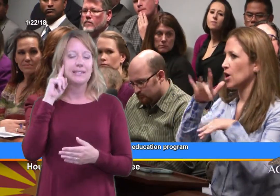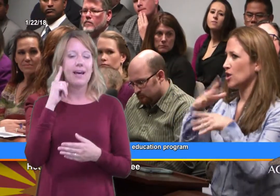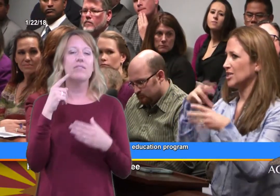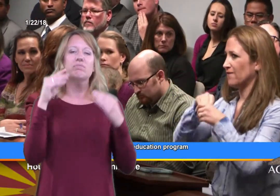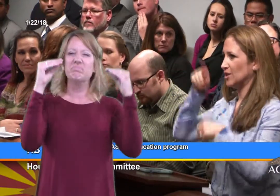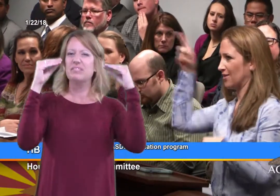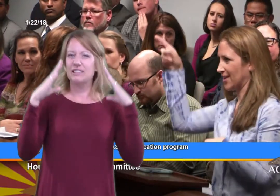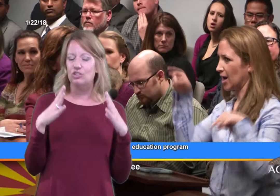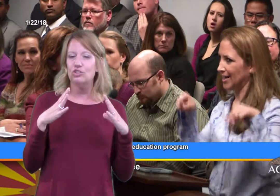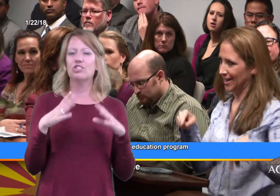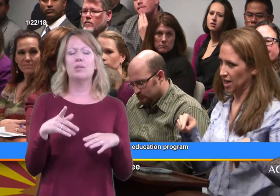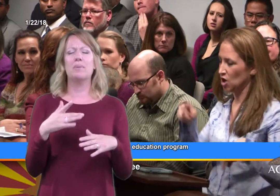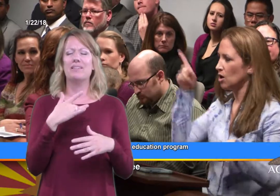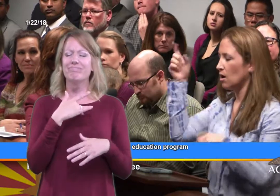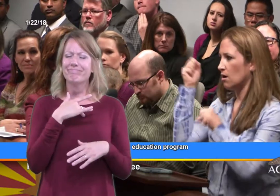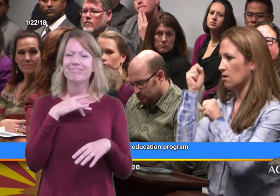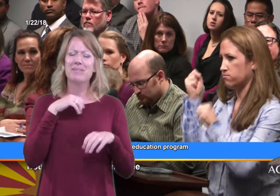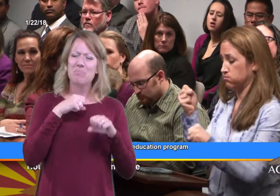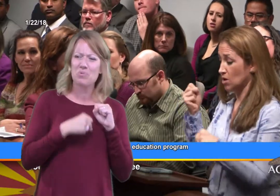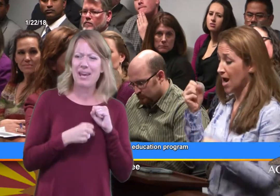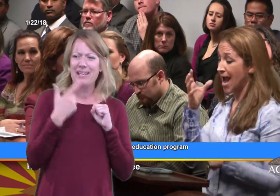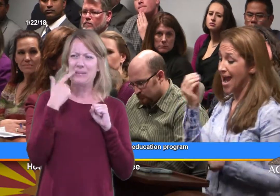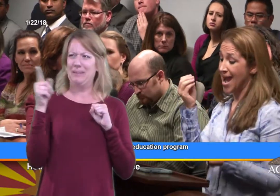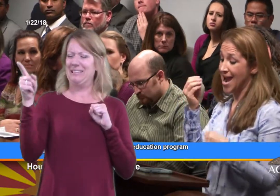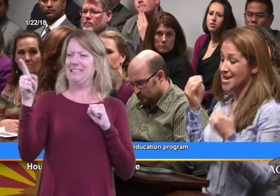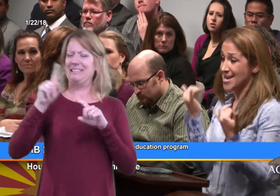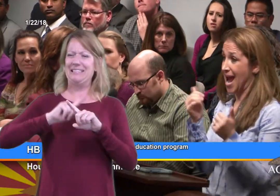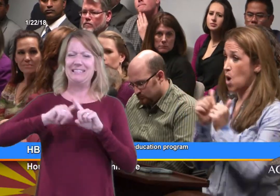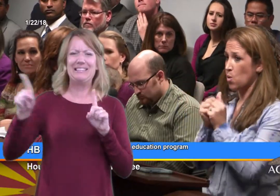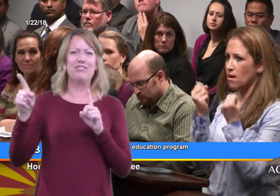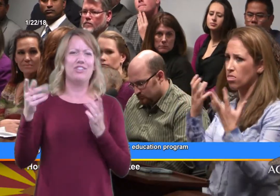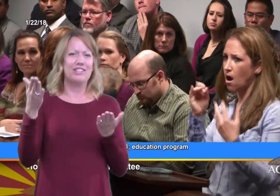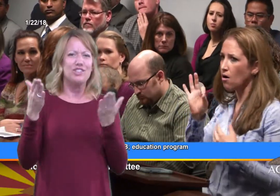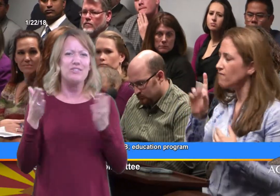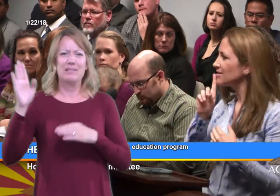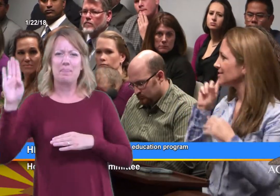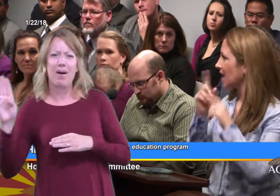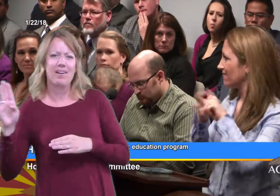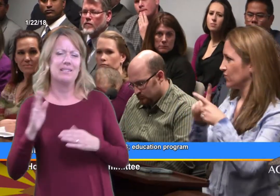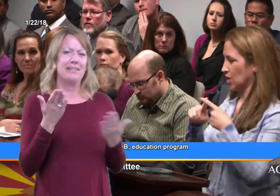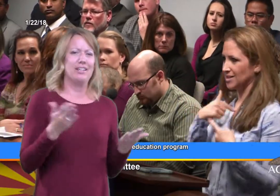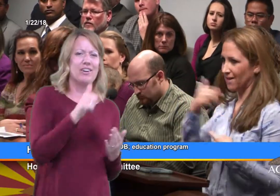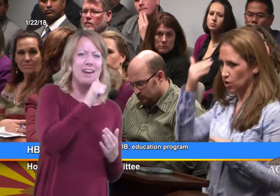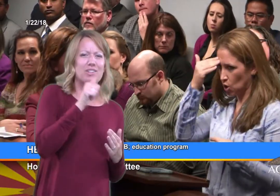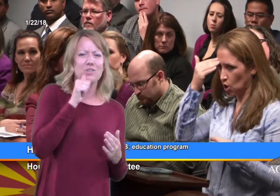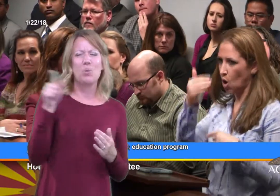differences between the programs in Boston and the programs here, particularly for early intervention. The programs in Boston were quite strong